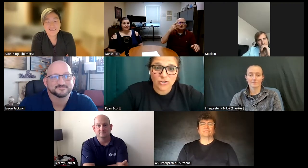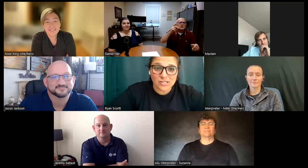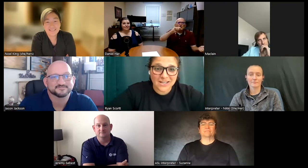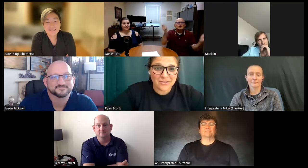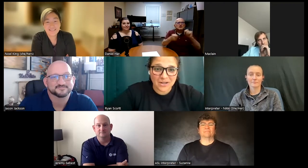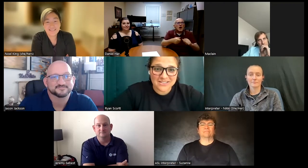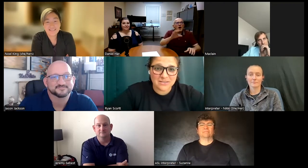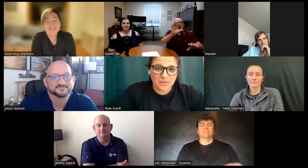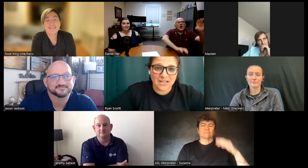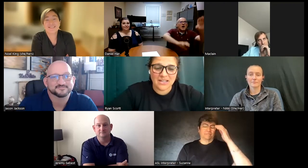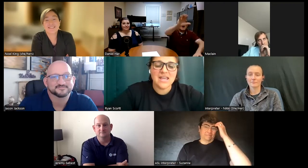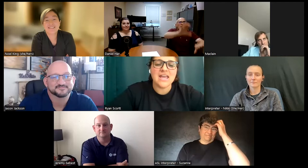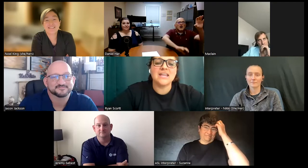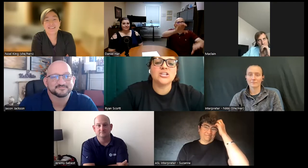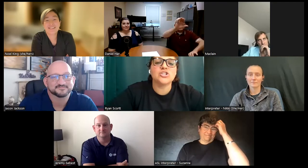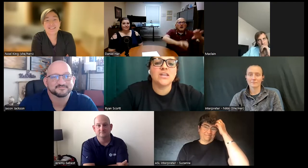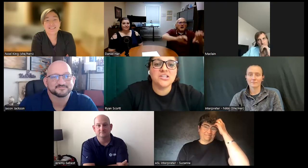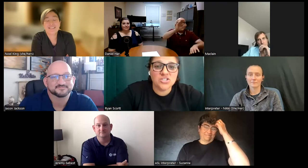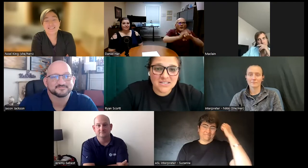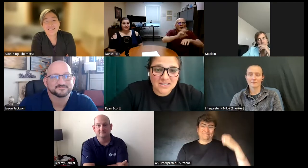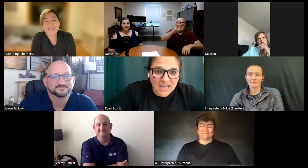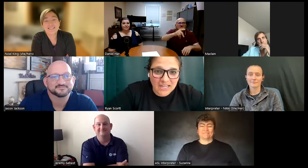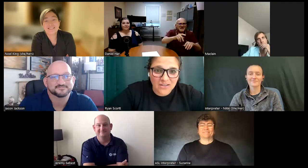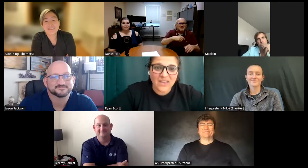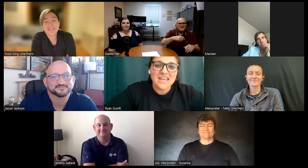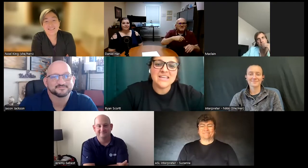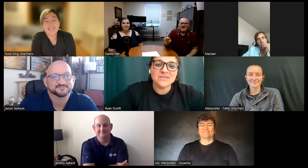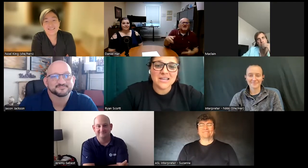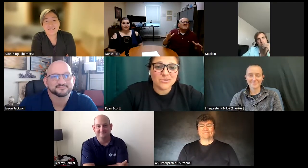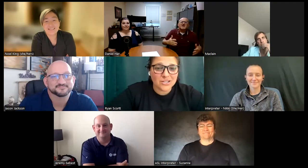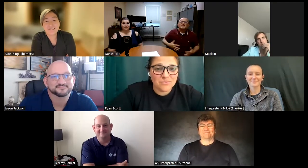you just have to press this button and it changed his life he was able to